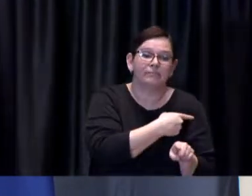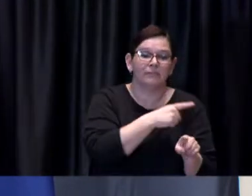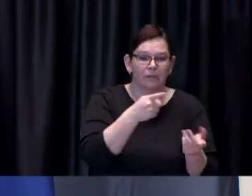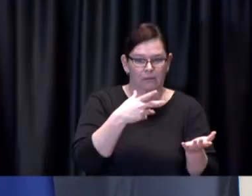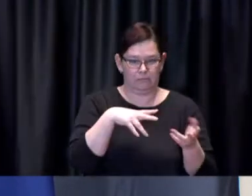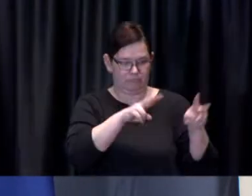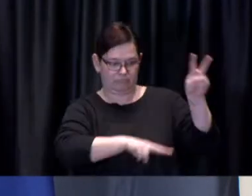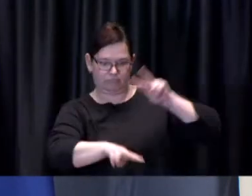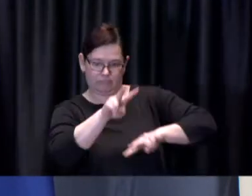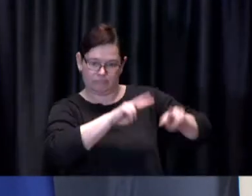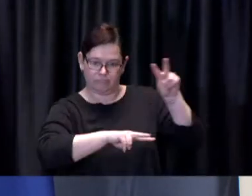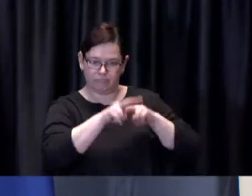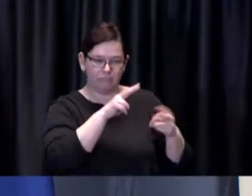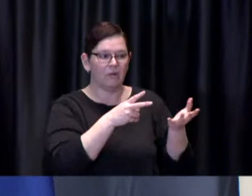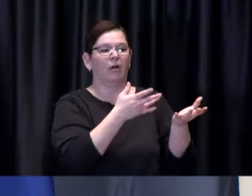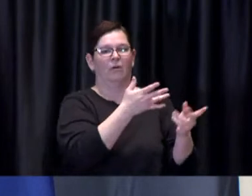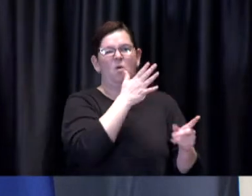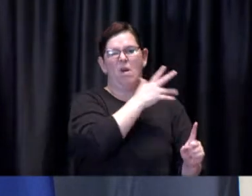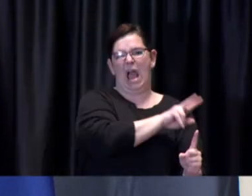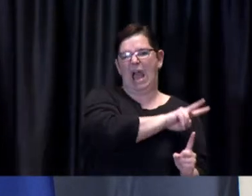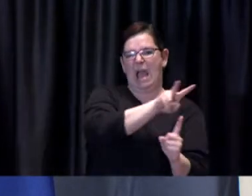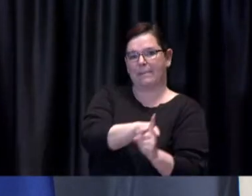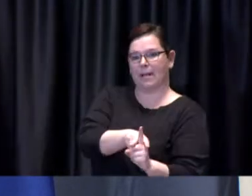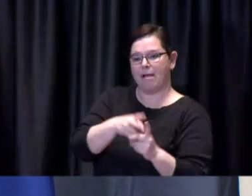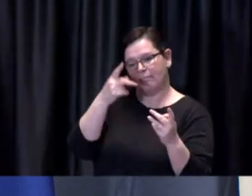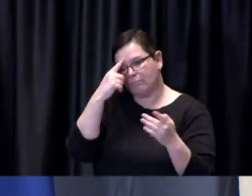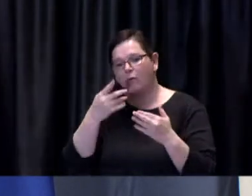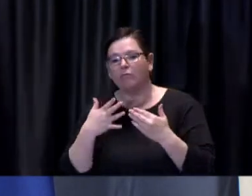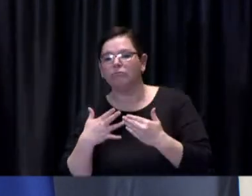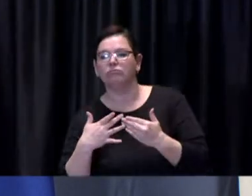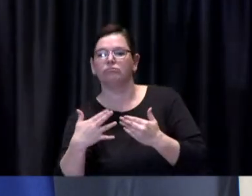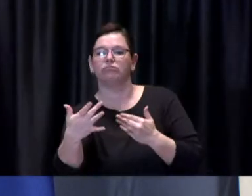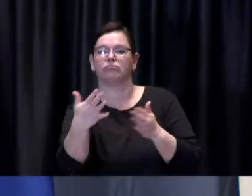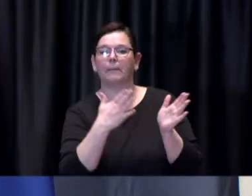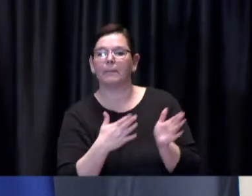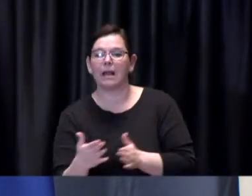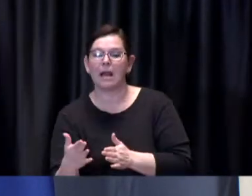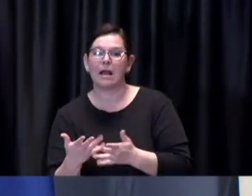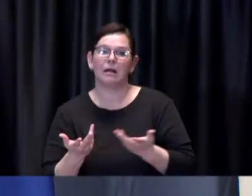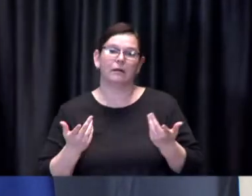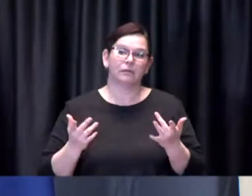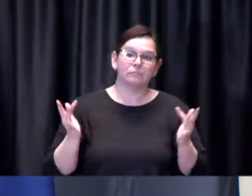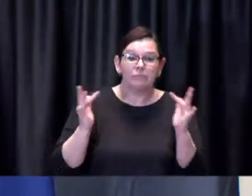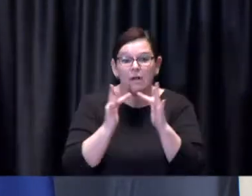If they haven't heard from their care provider very soon, people unsure if they qualify for the homebound